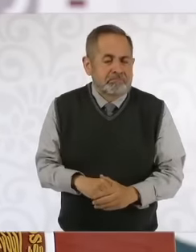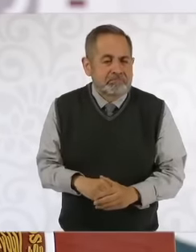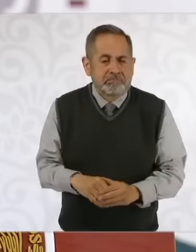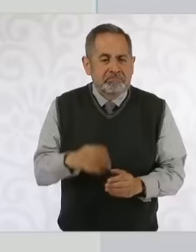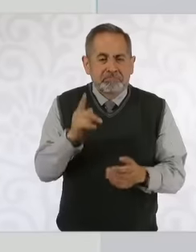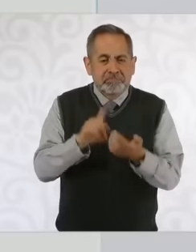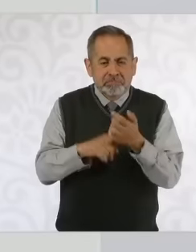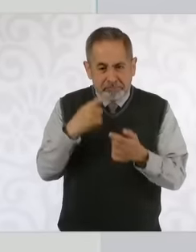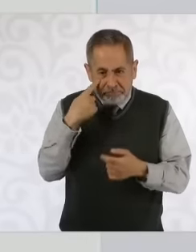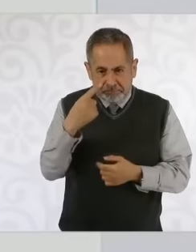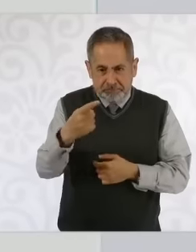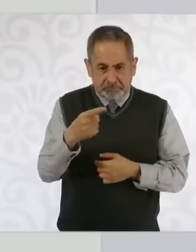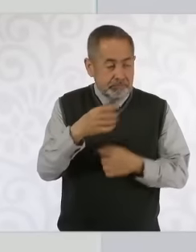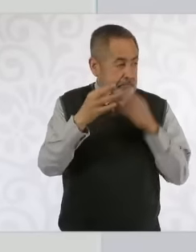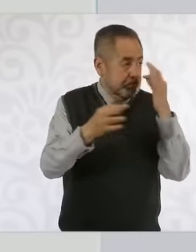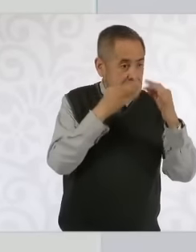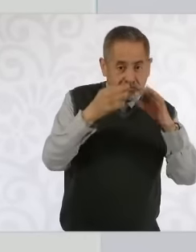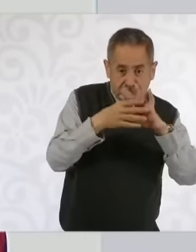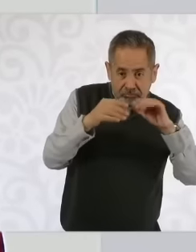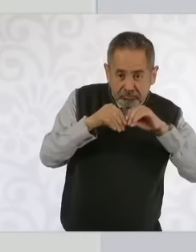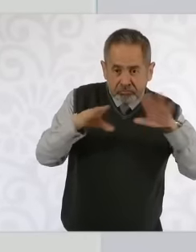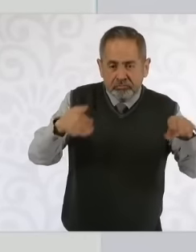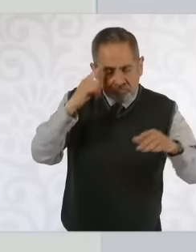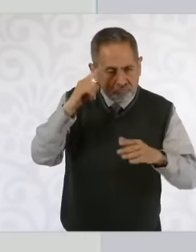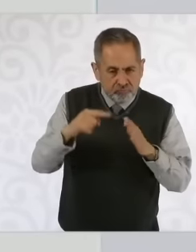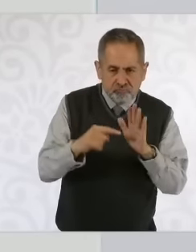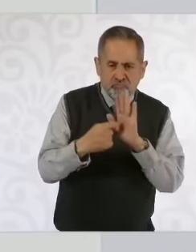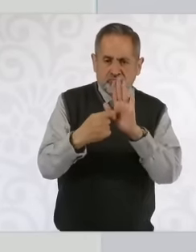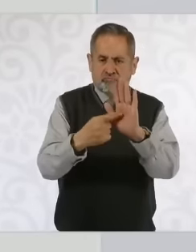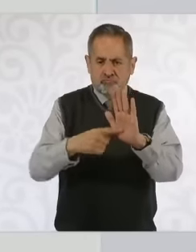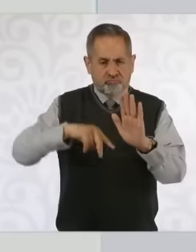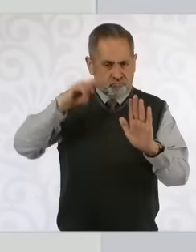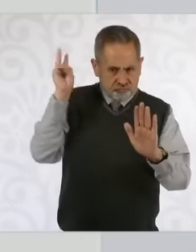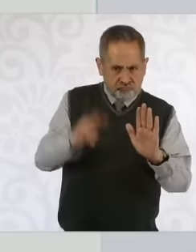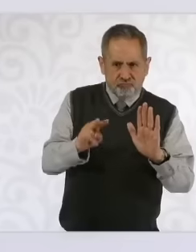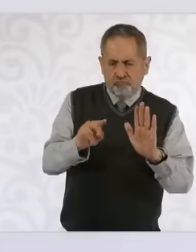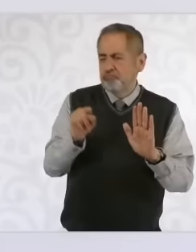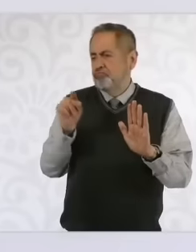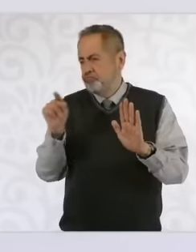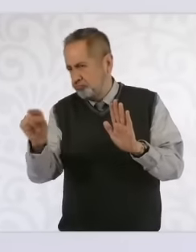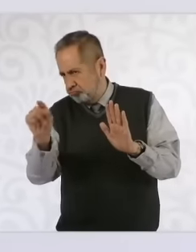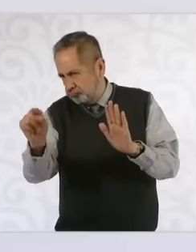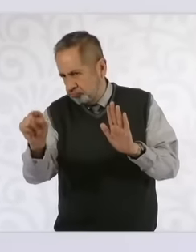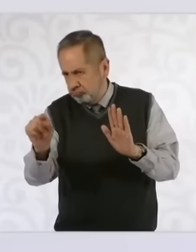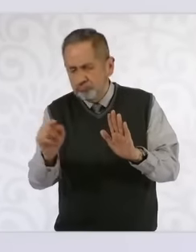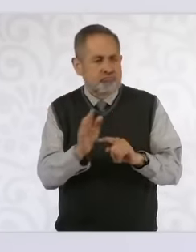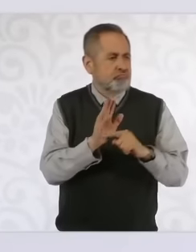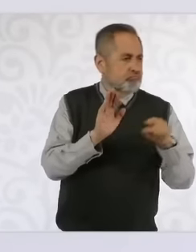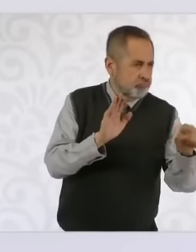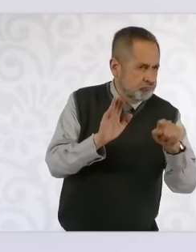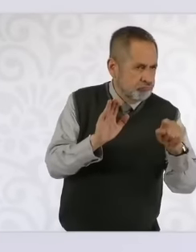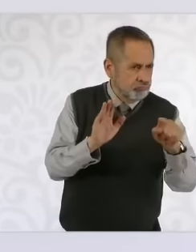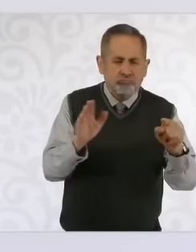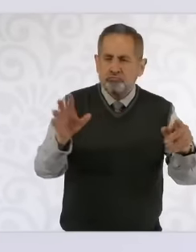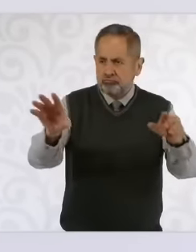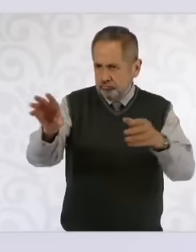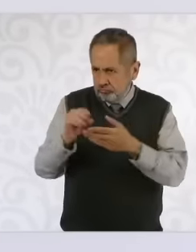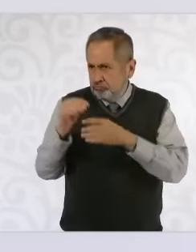a media outlet should do to show the plurality of society is to balance having